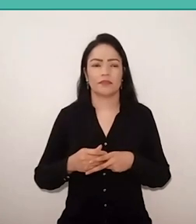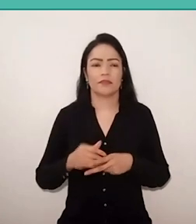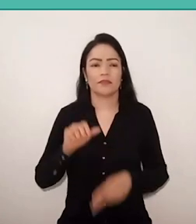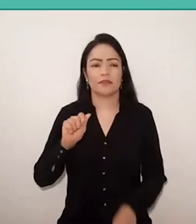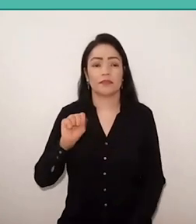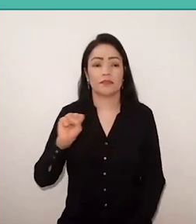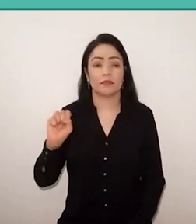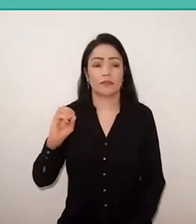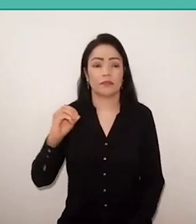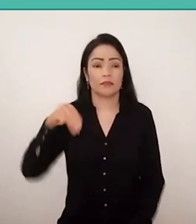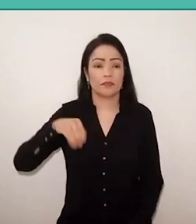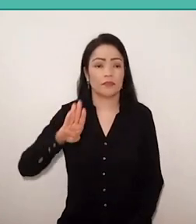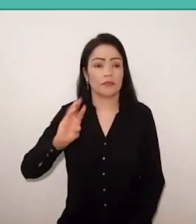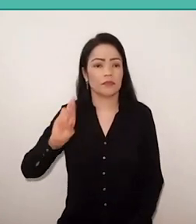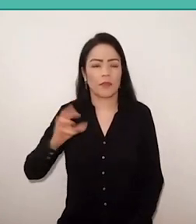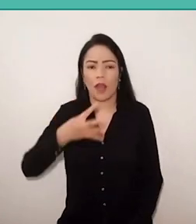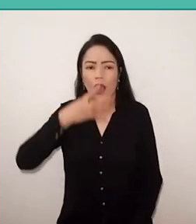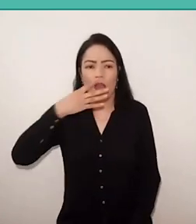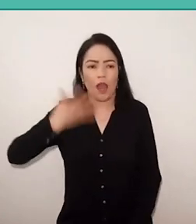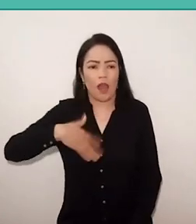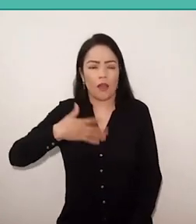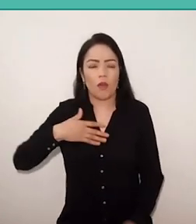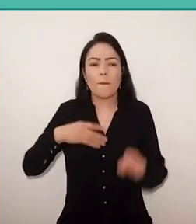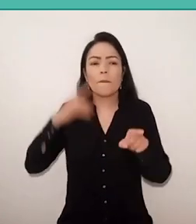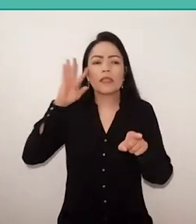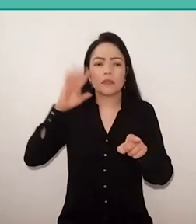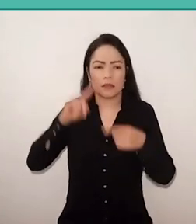in relation to his thinking. The first. He said: